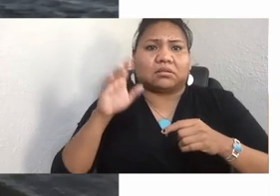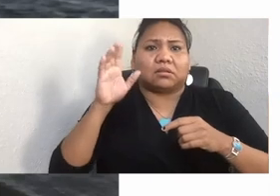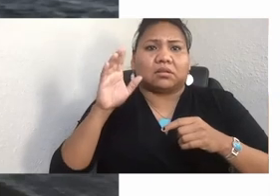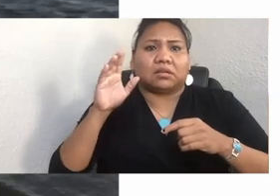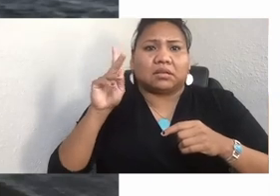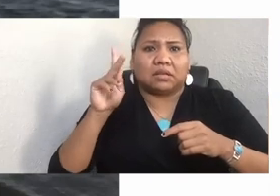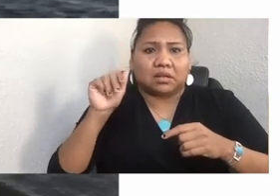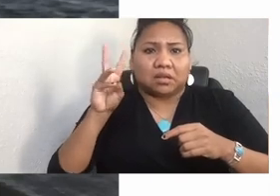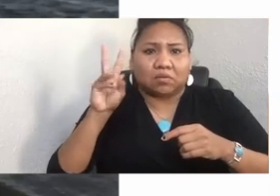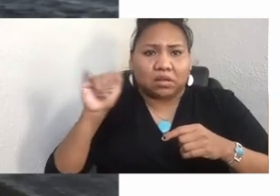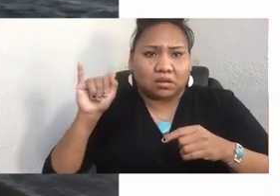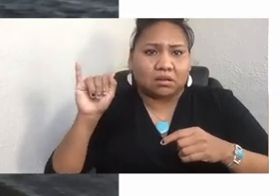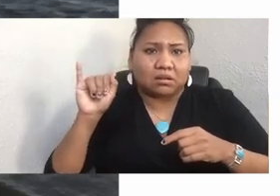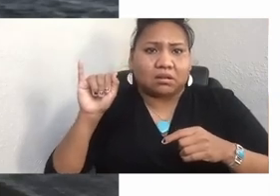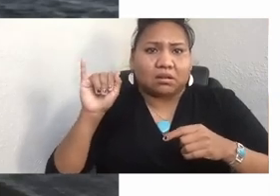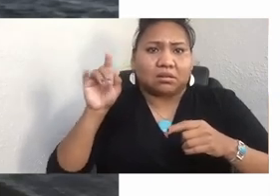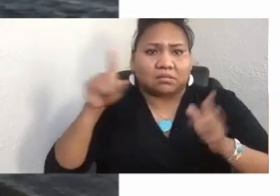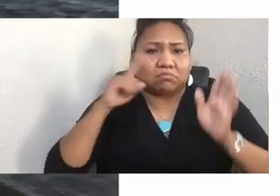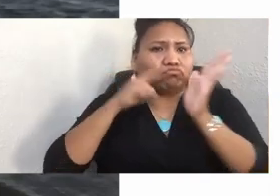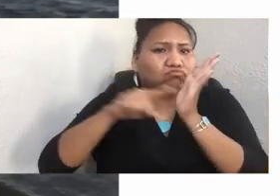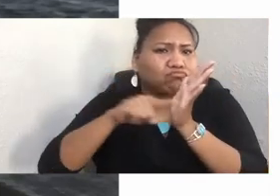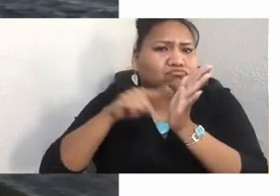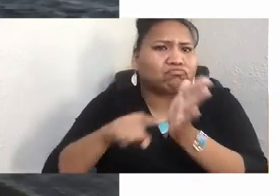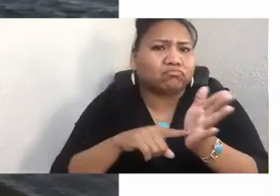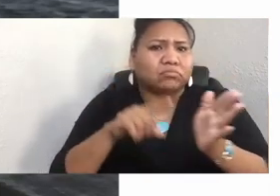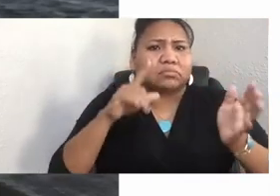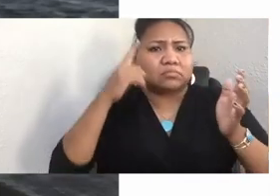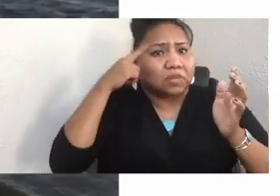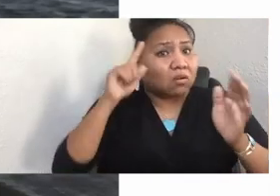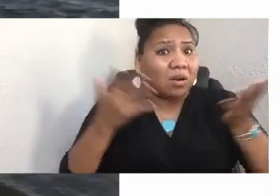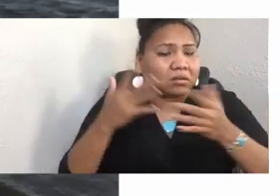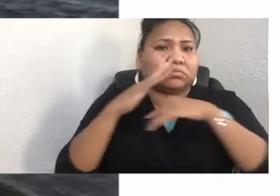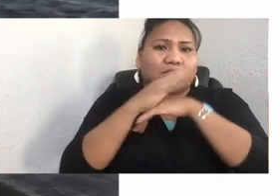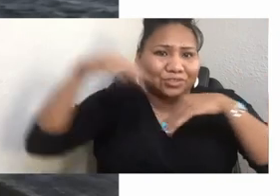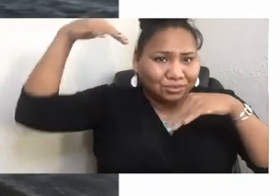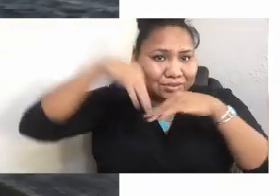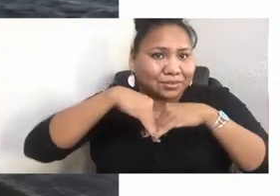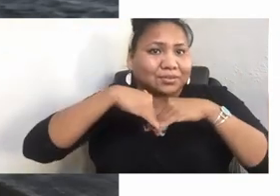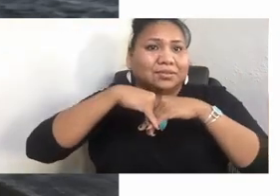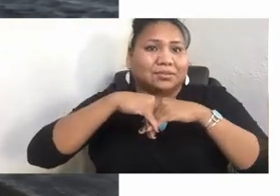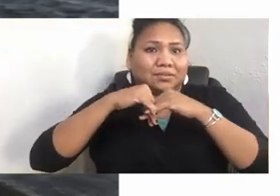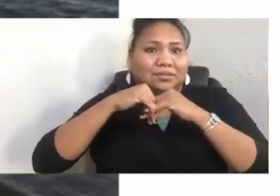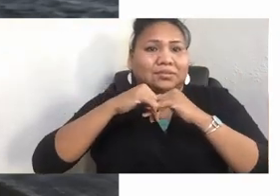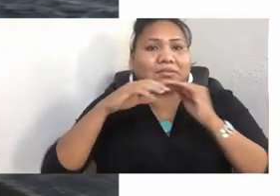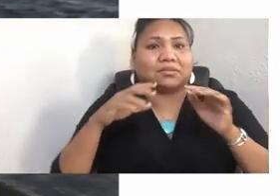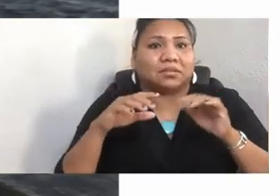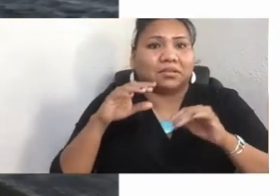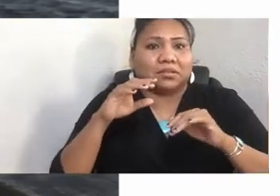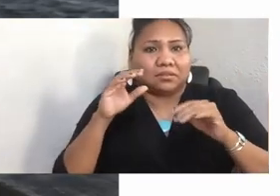His research explores Native American mascots in schools and media. And, you know, I had a really good time visiting with him.